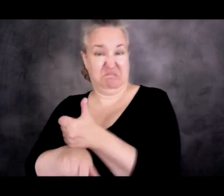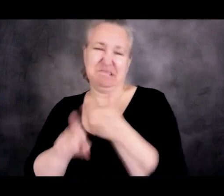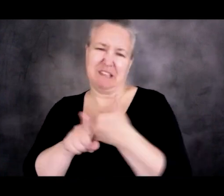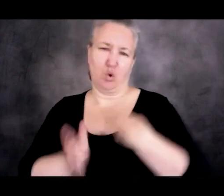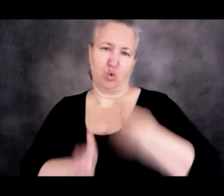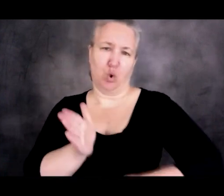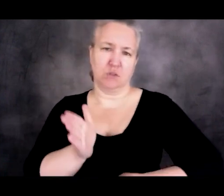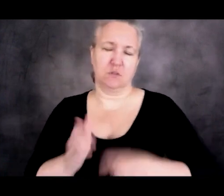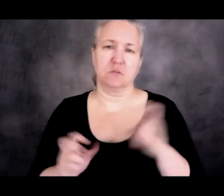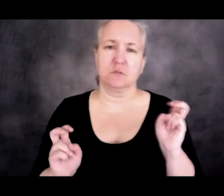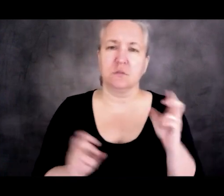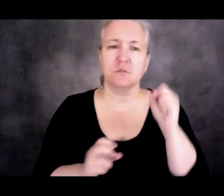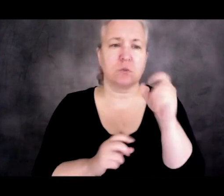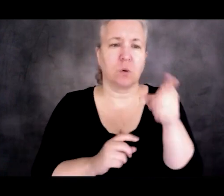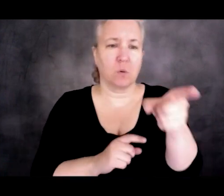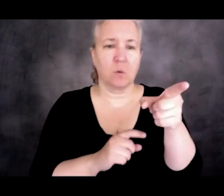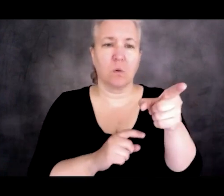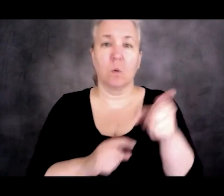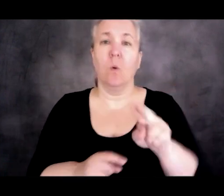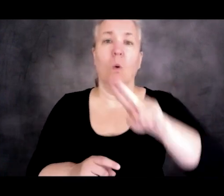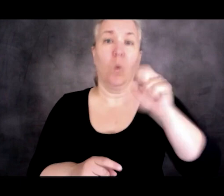So these are the barriers along the US-Mexico border.